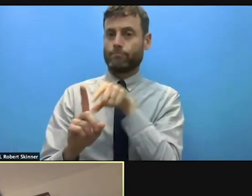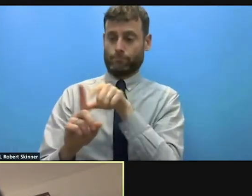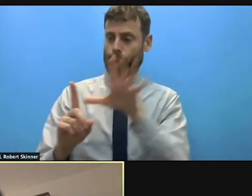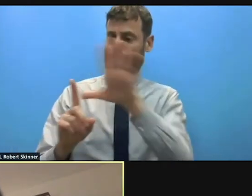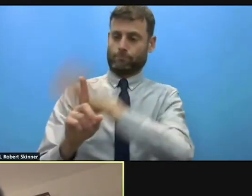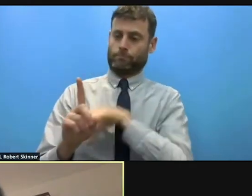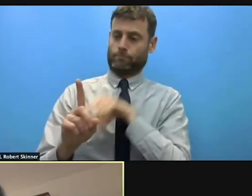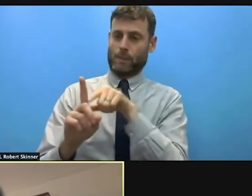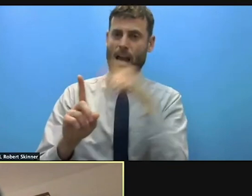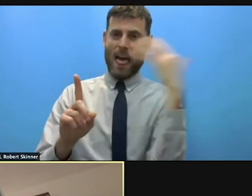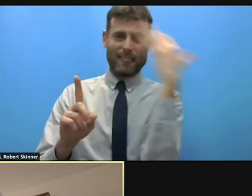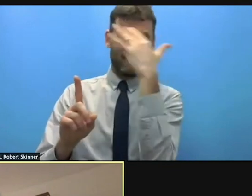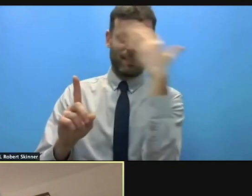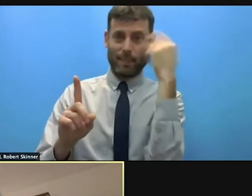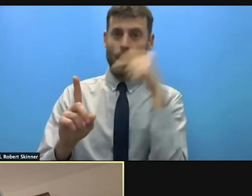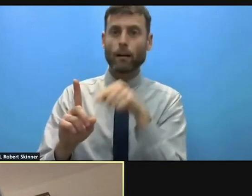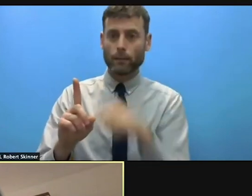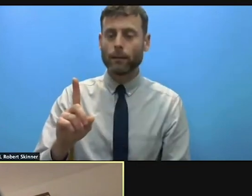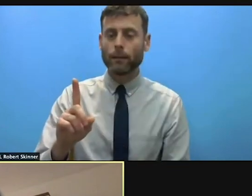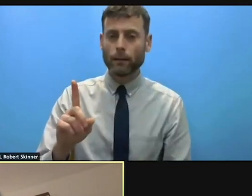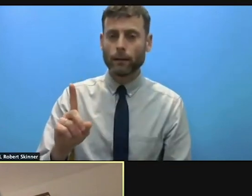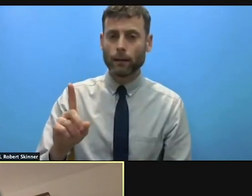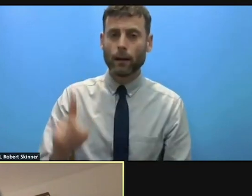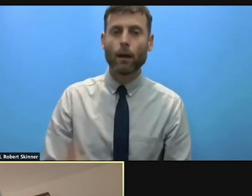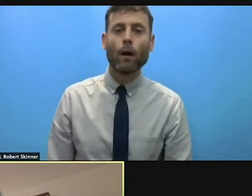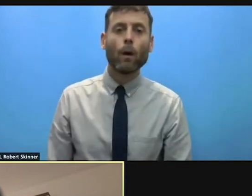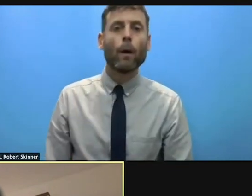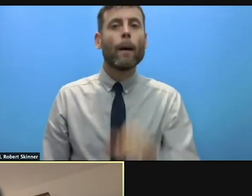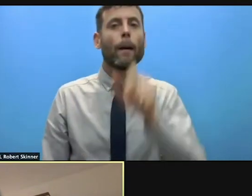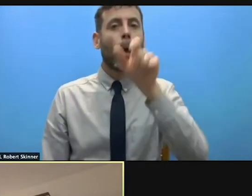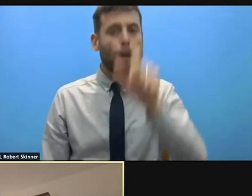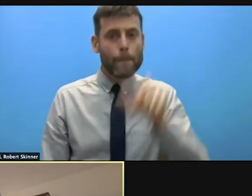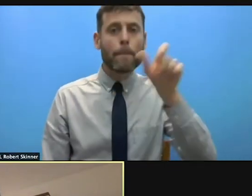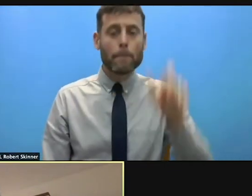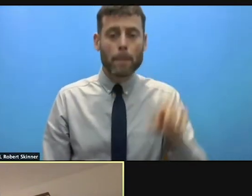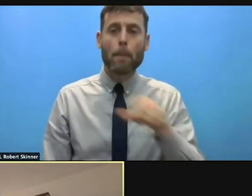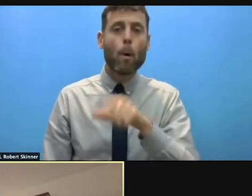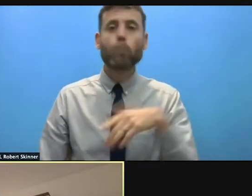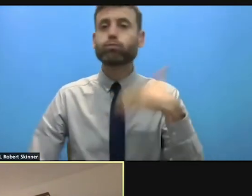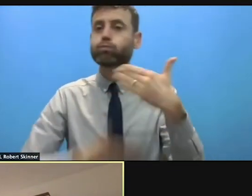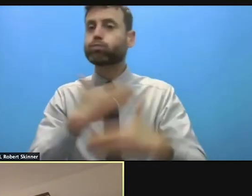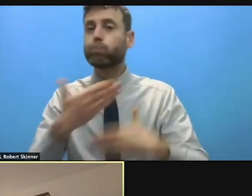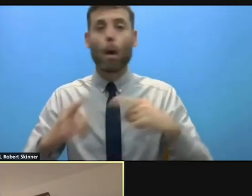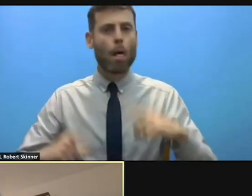There's also people who are normally in very good health and we should not treat